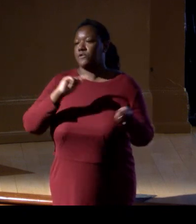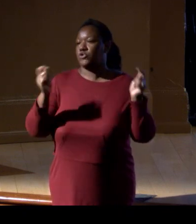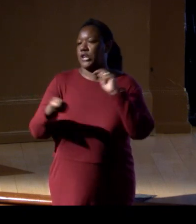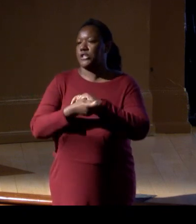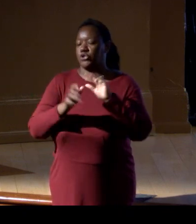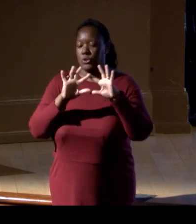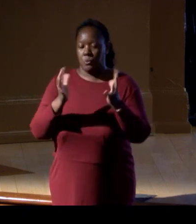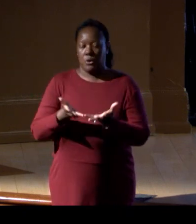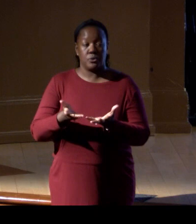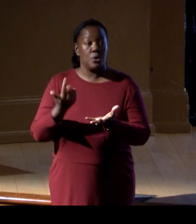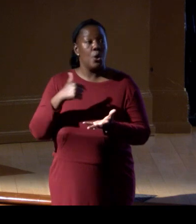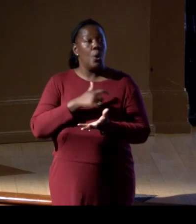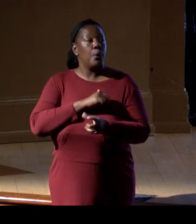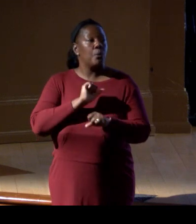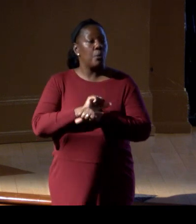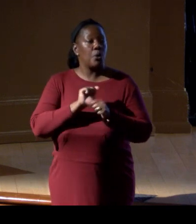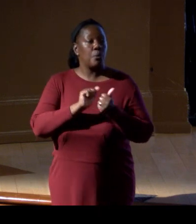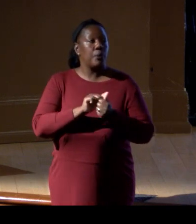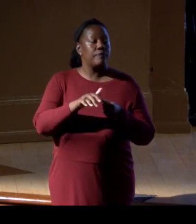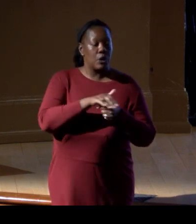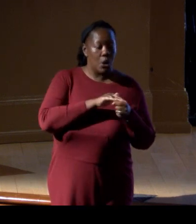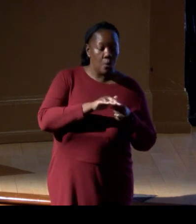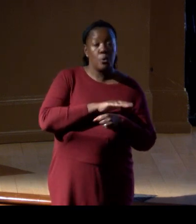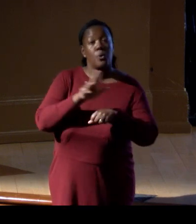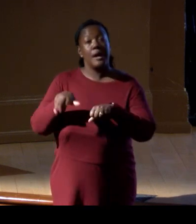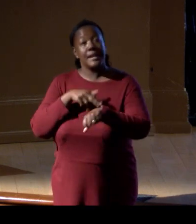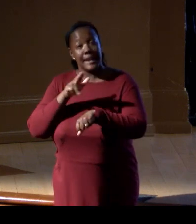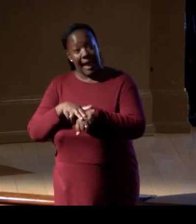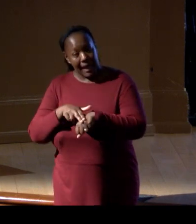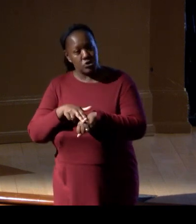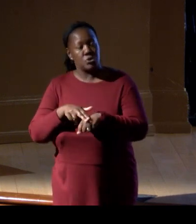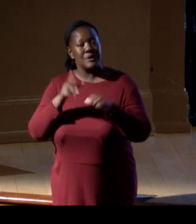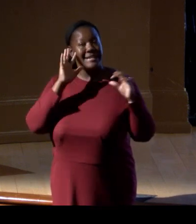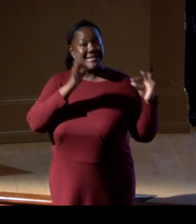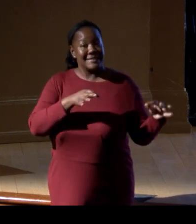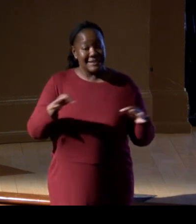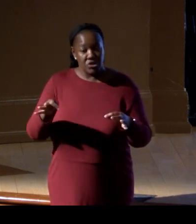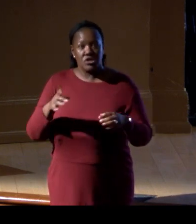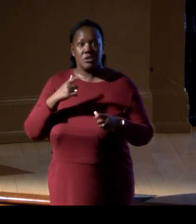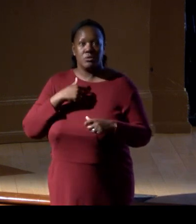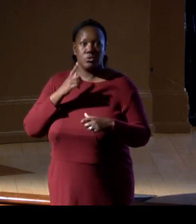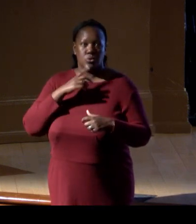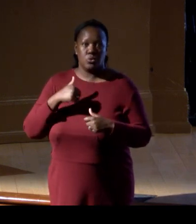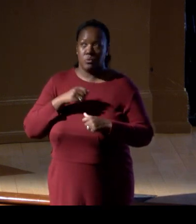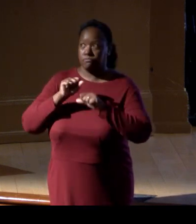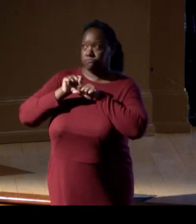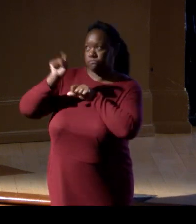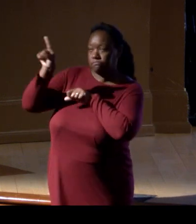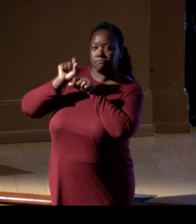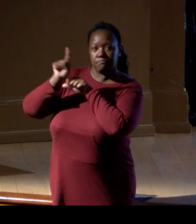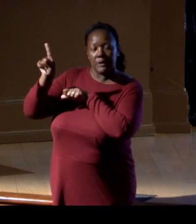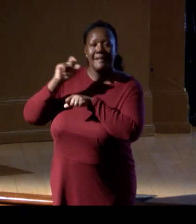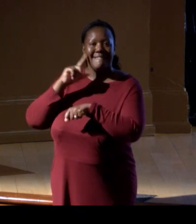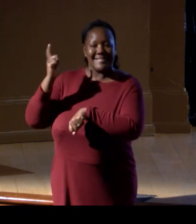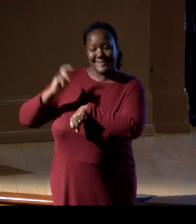and national decision-makers to develop digestible and meaningful and timely metrics to track change,